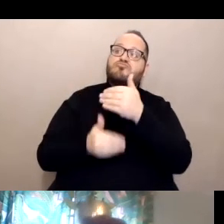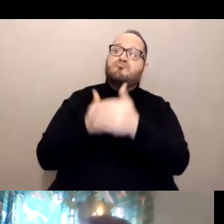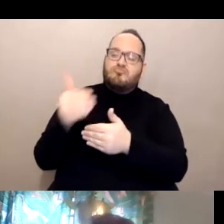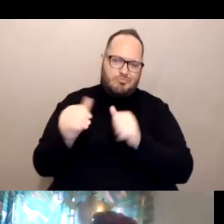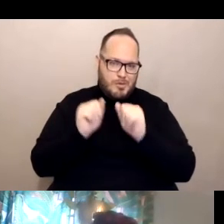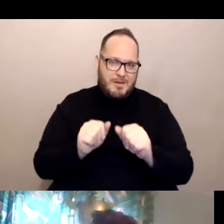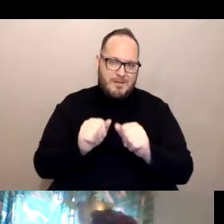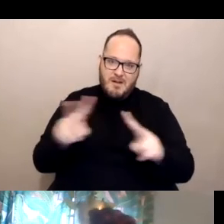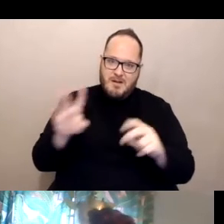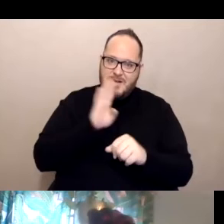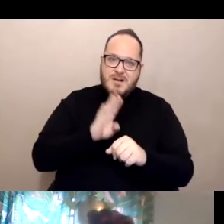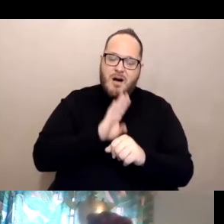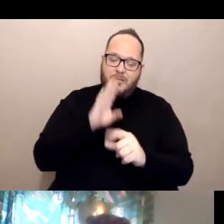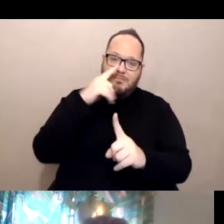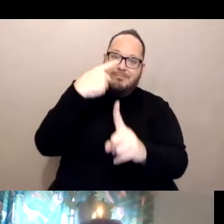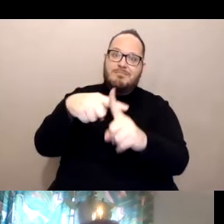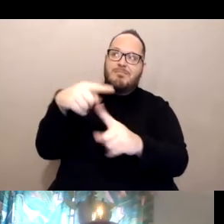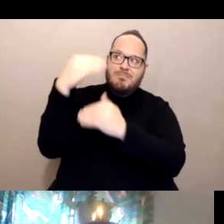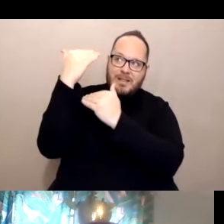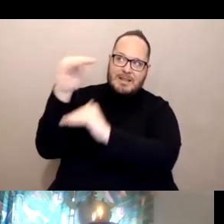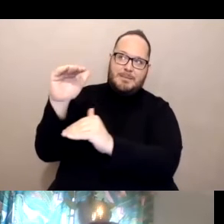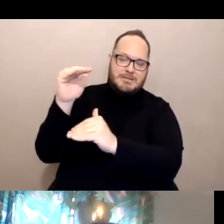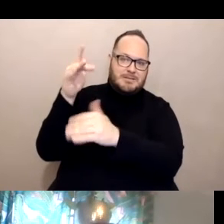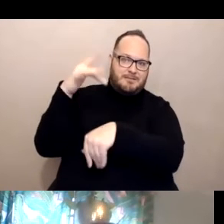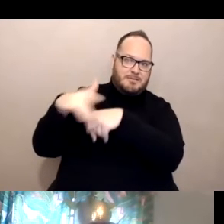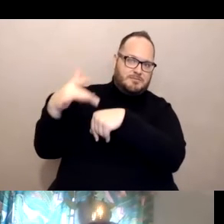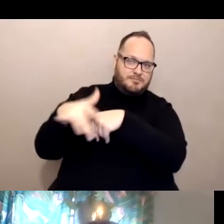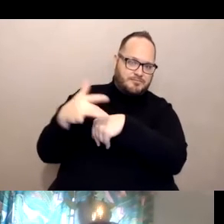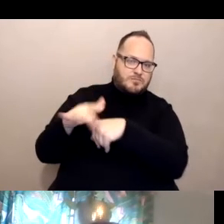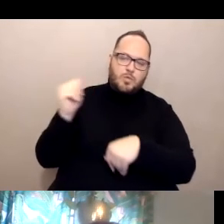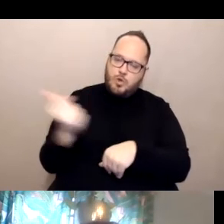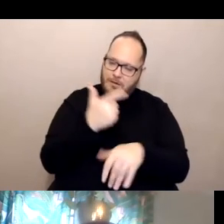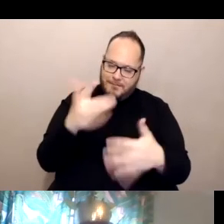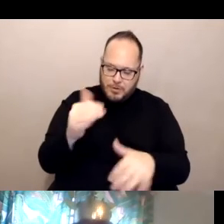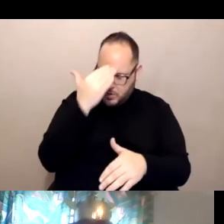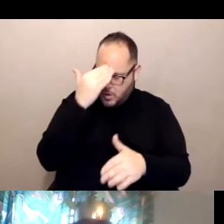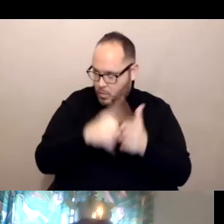We all know what that's about but let me tell you the supply should not be based on